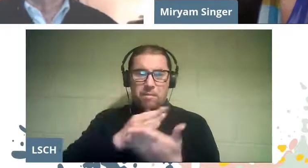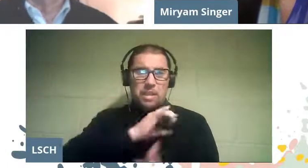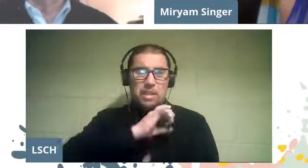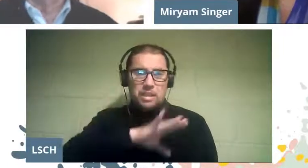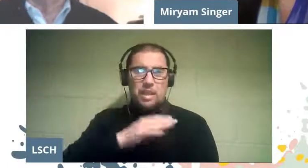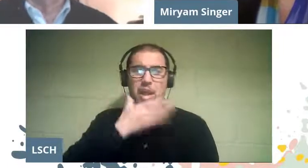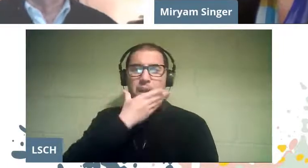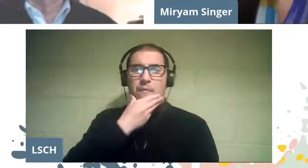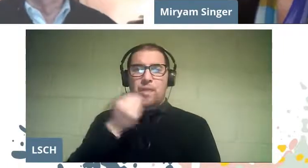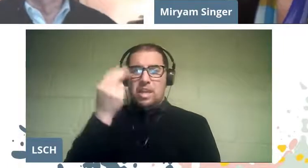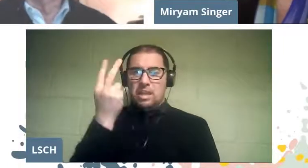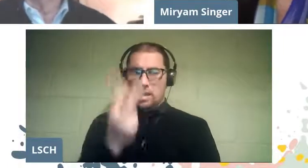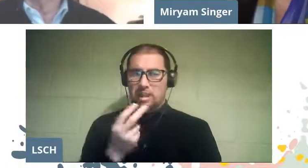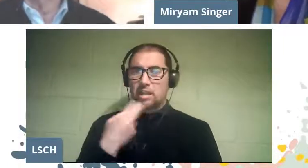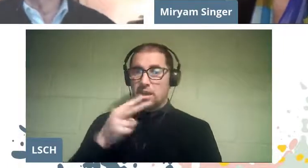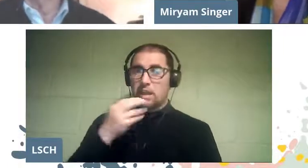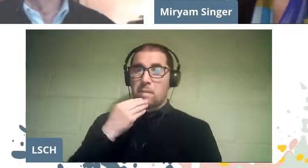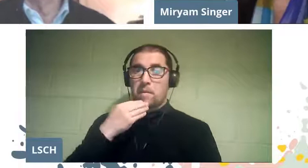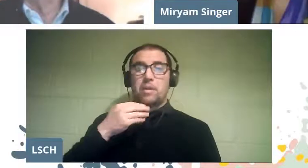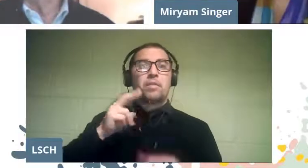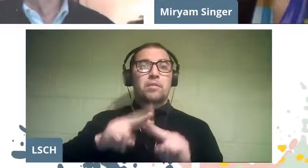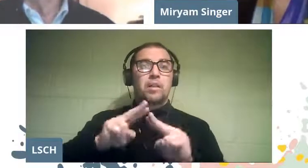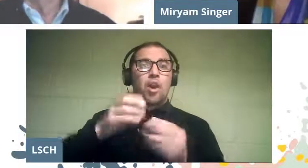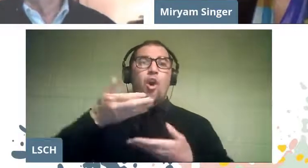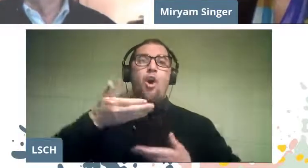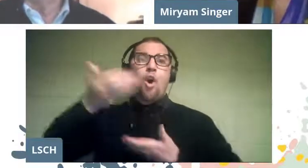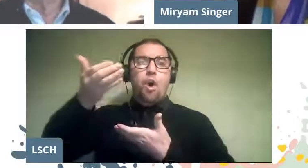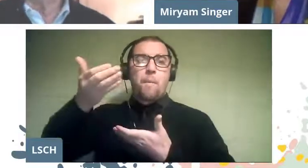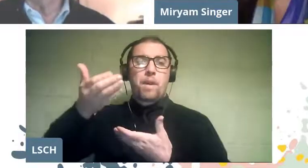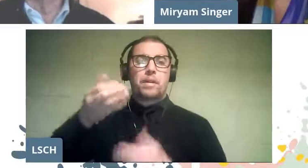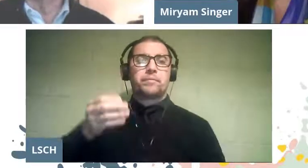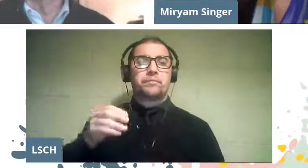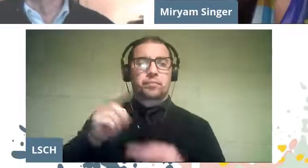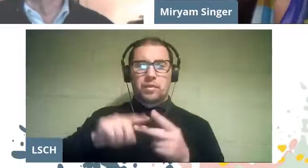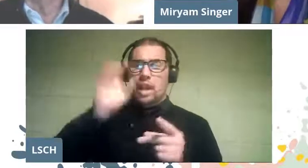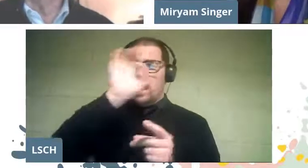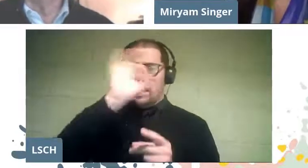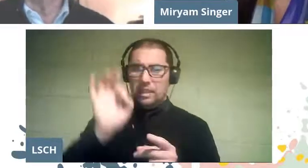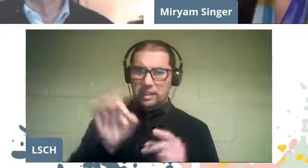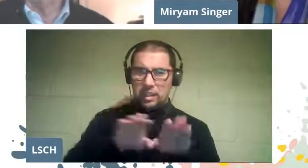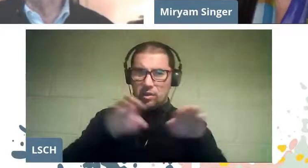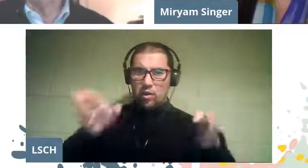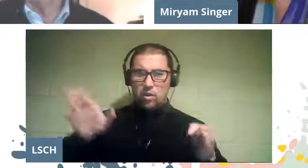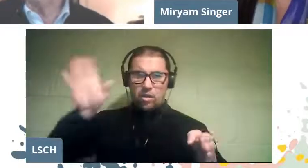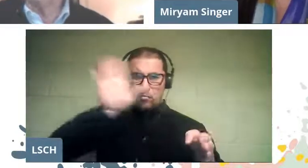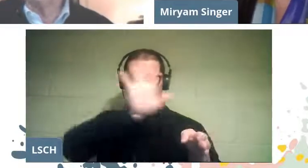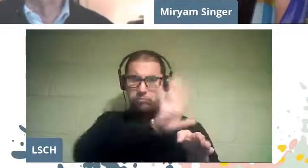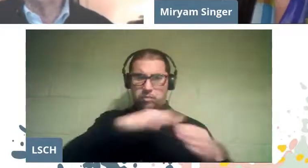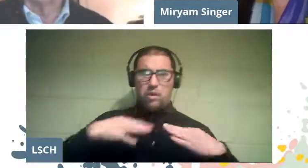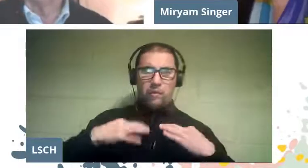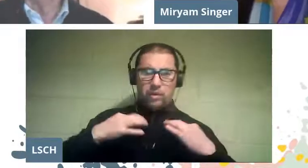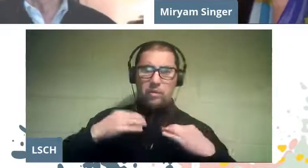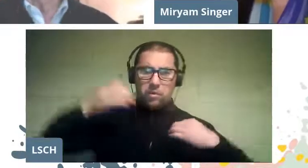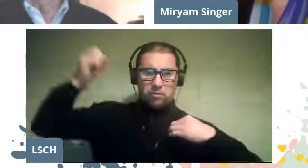In her opera productions she is in charge of the reyí, the design of scenography, costumes and lighting, and